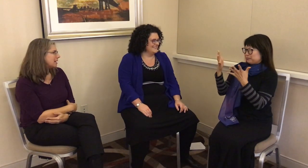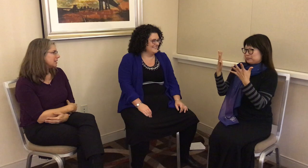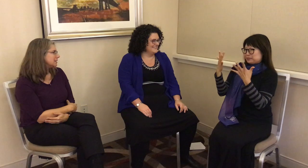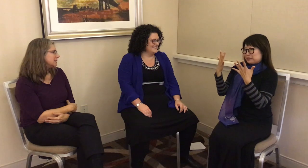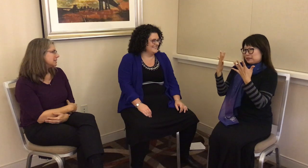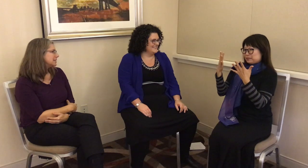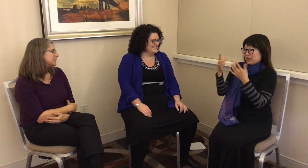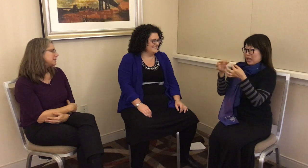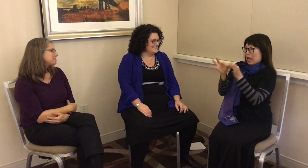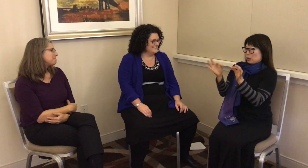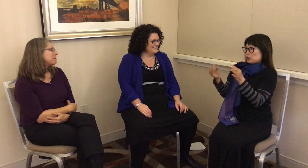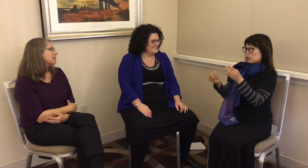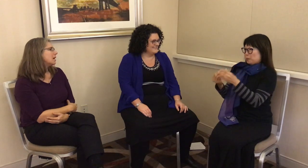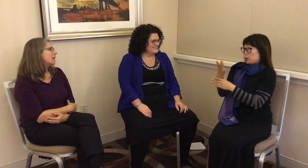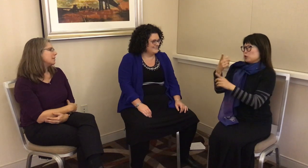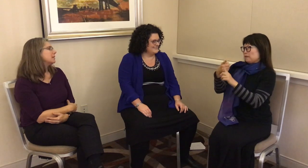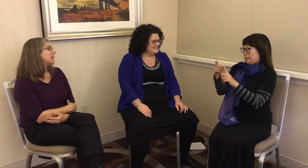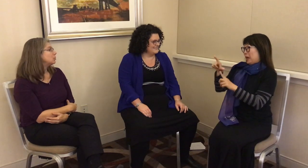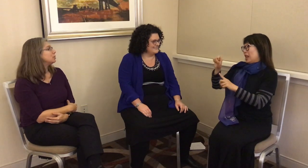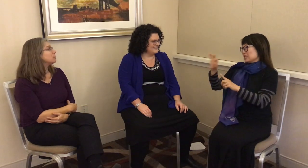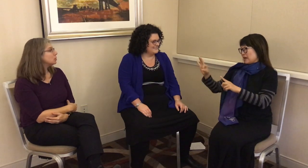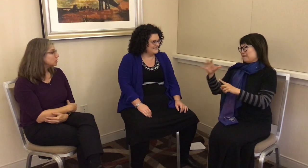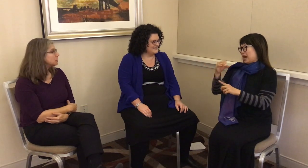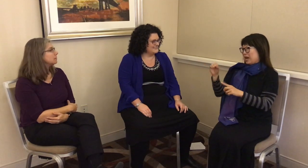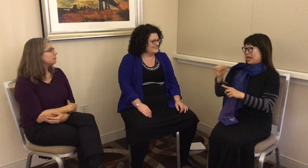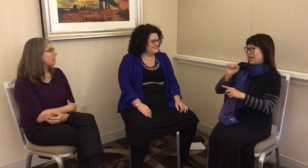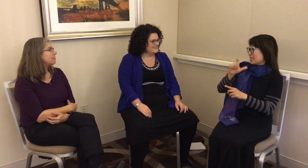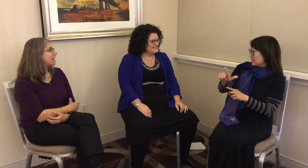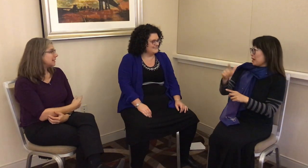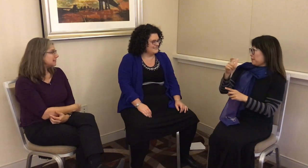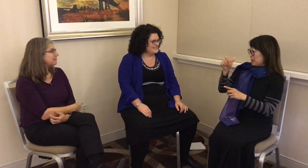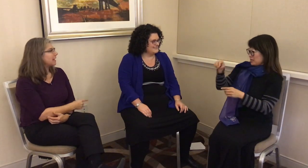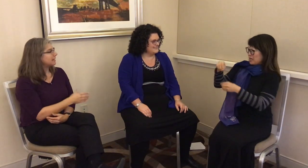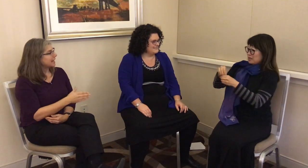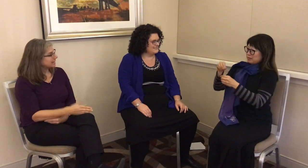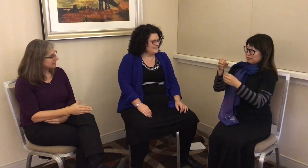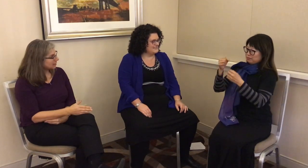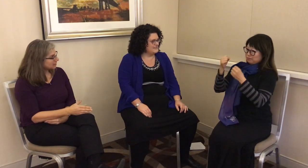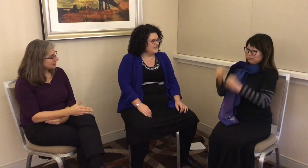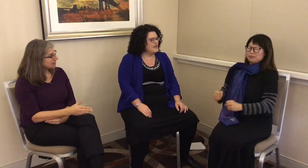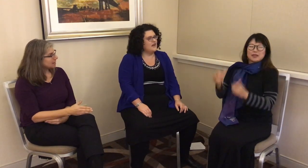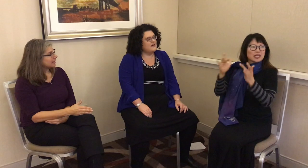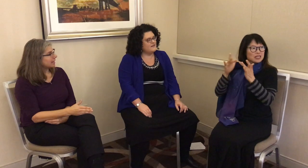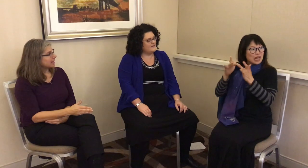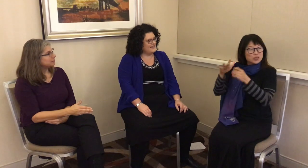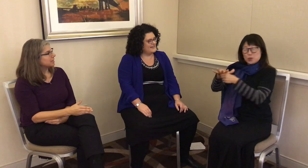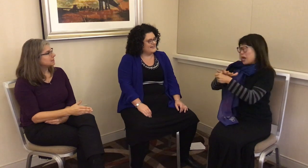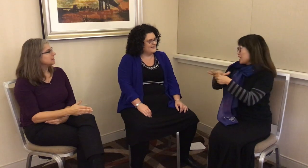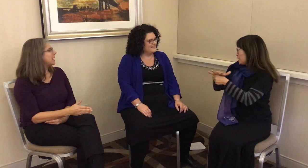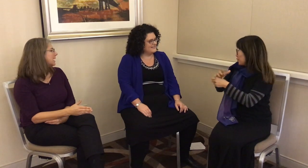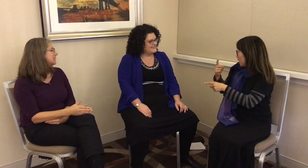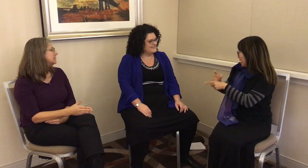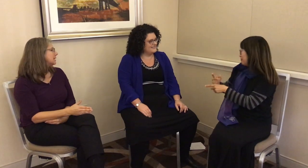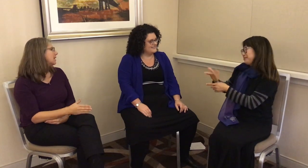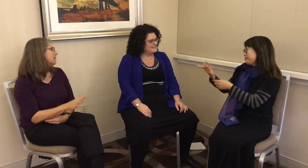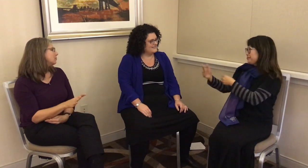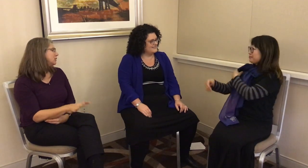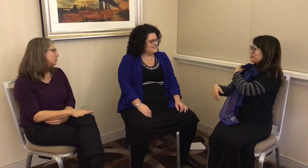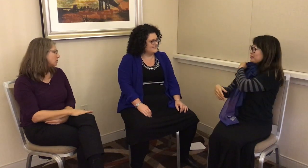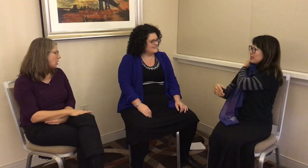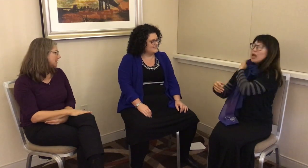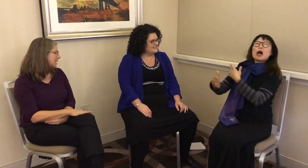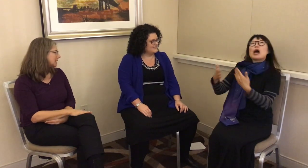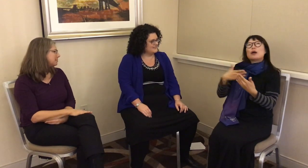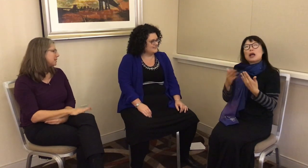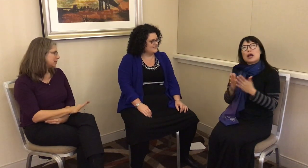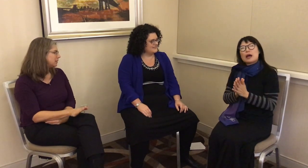because the language emerged from LSF and ASL because it has regional contact. But there’s